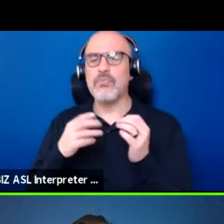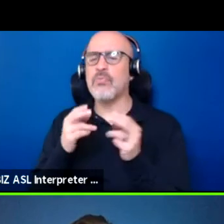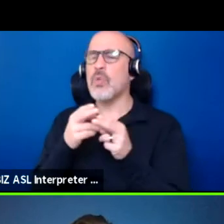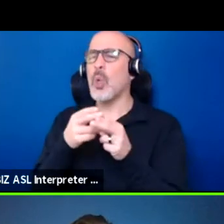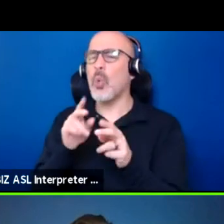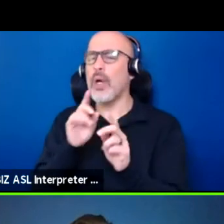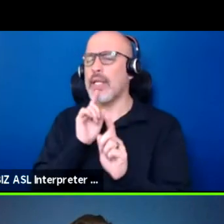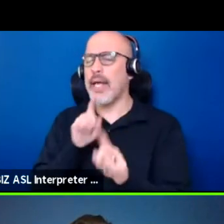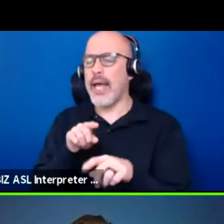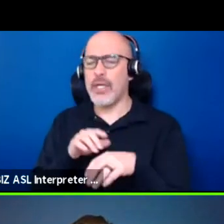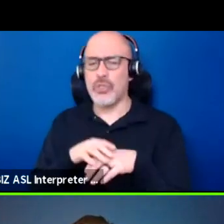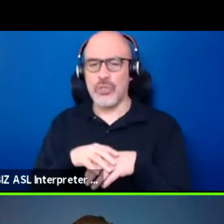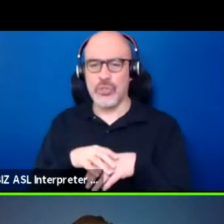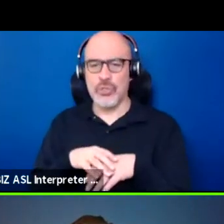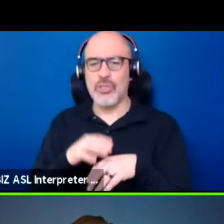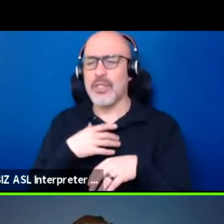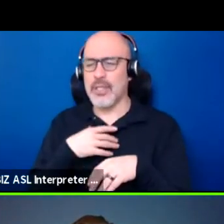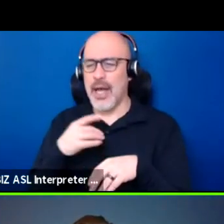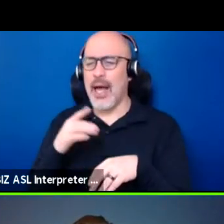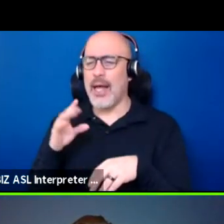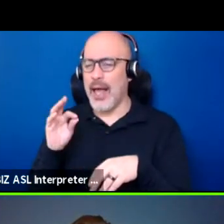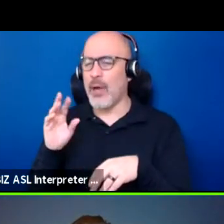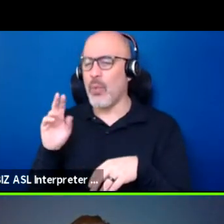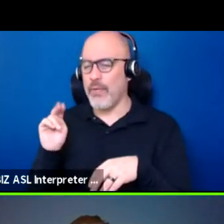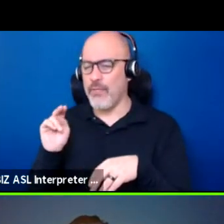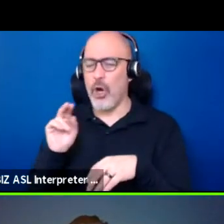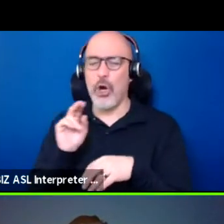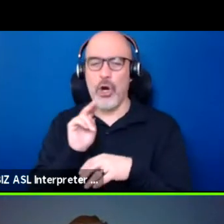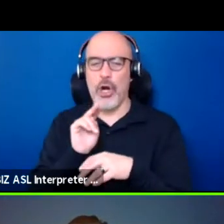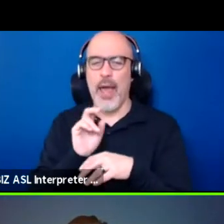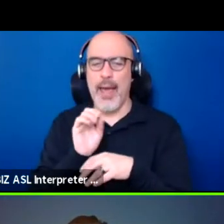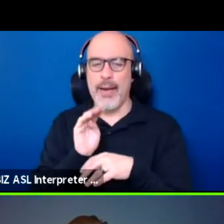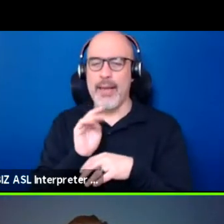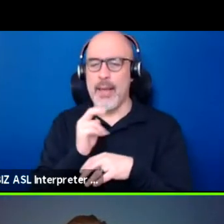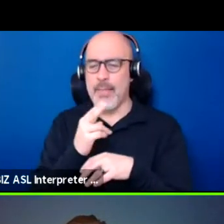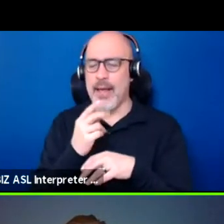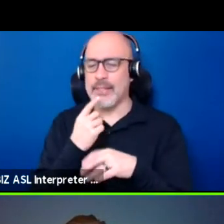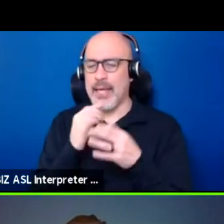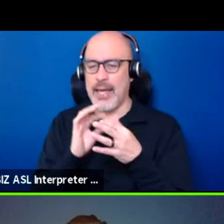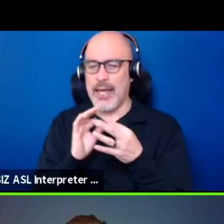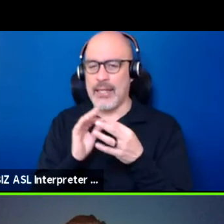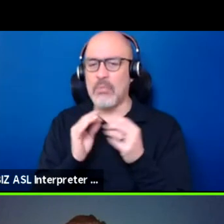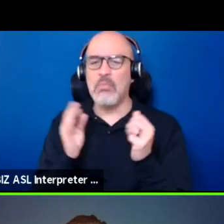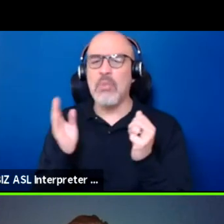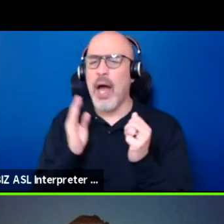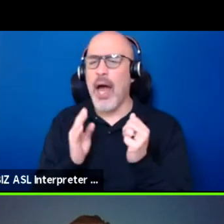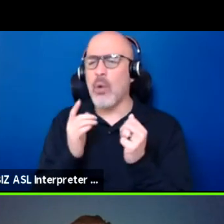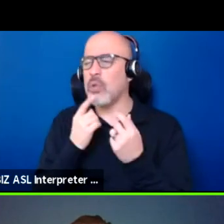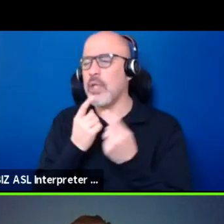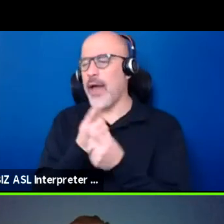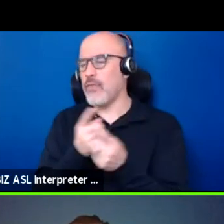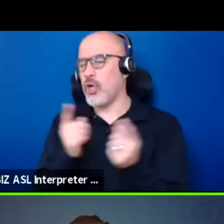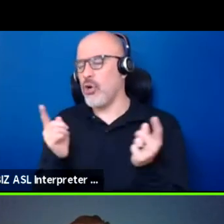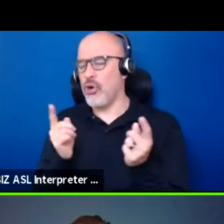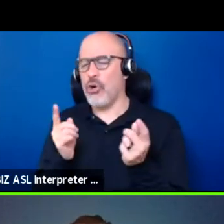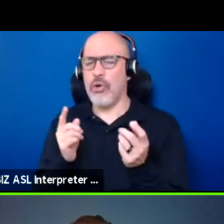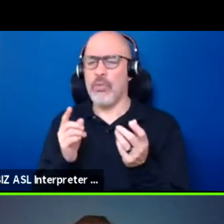I really like referring to Neemah said. But yeah, I never and would never publicly like talk about my spirituality stuff